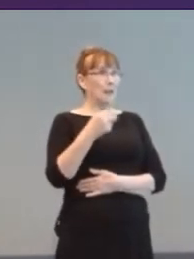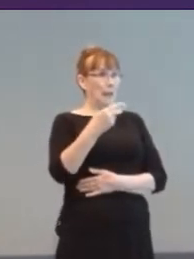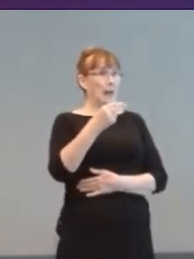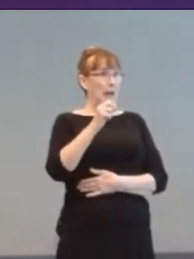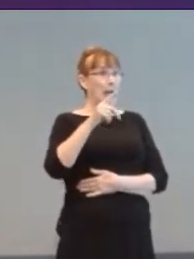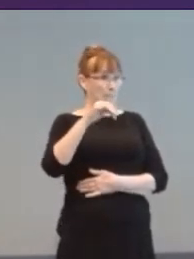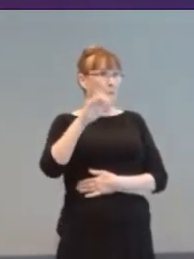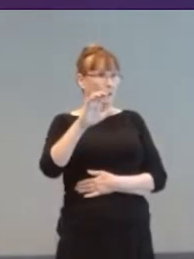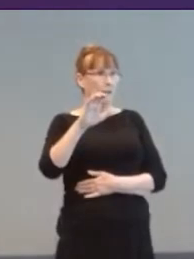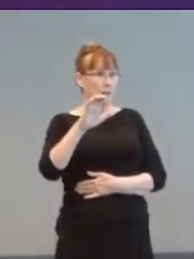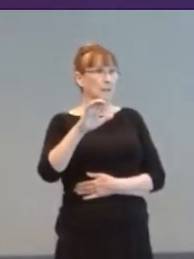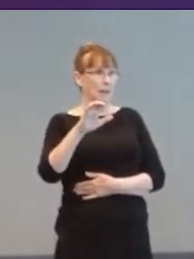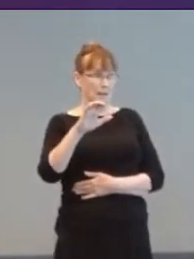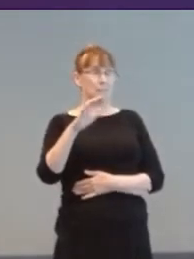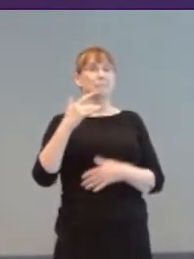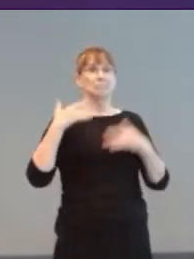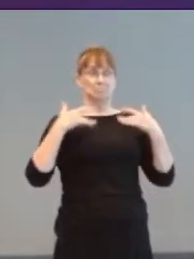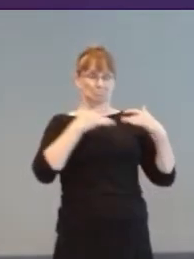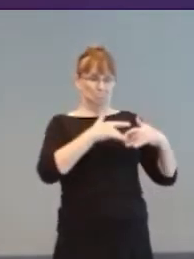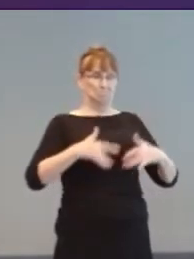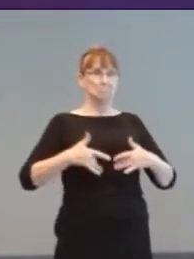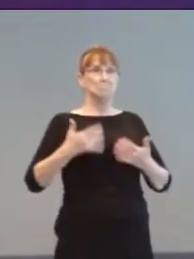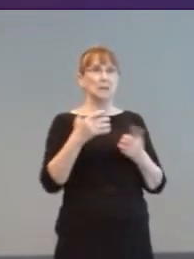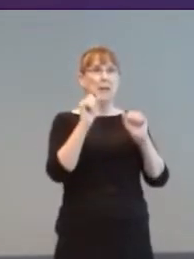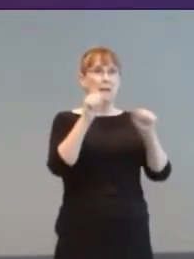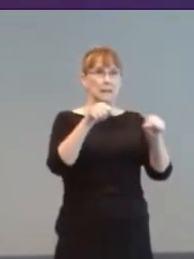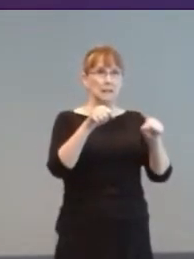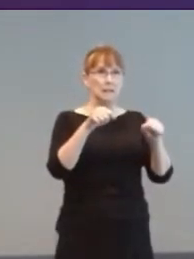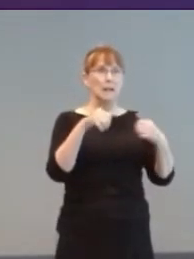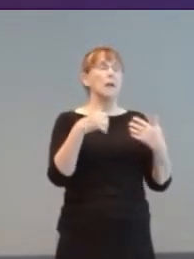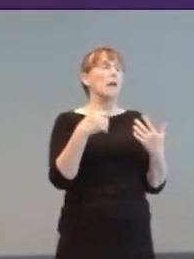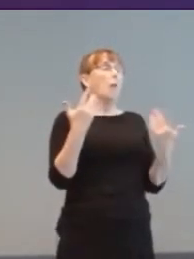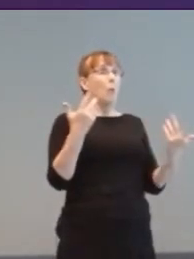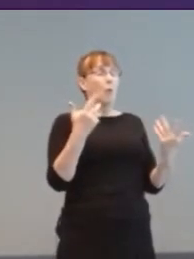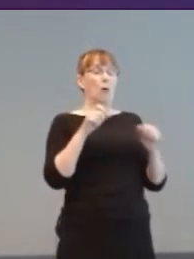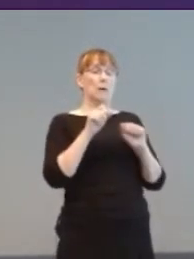A.I. supported text transcription and signed interpretation will improve.